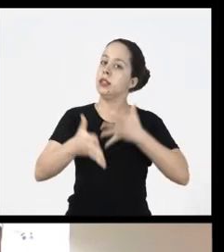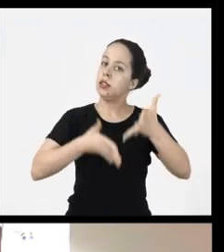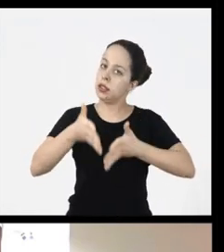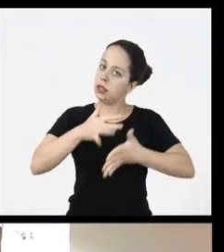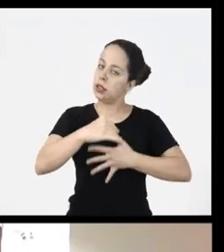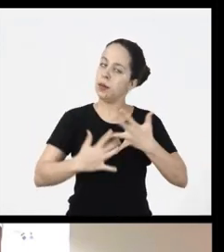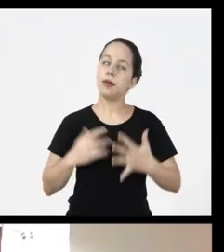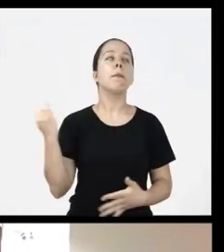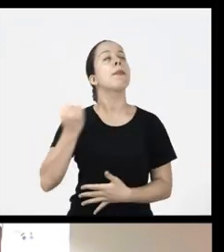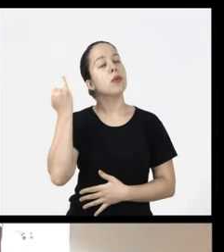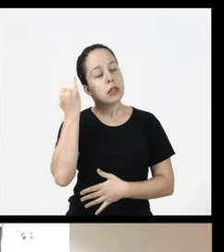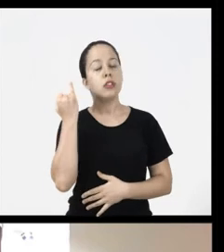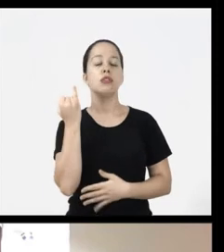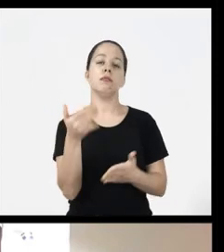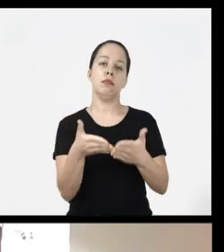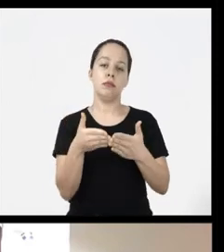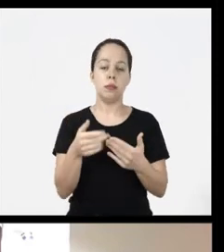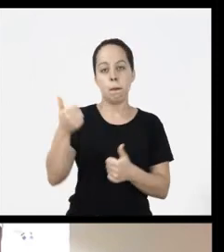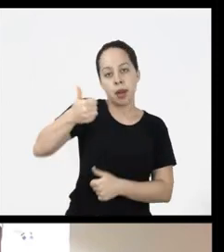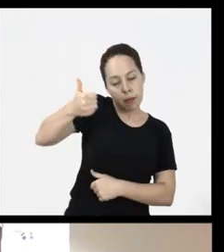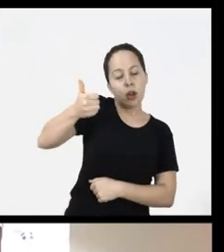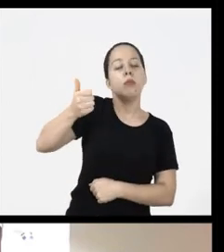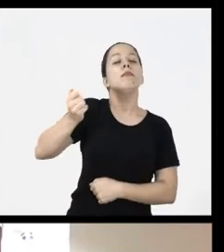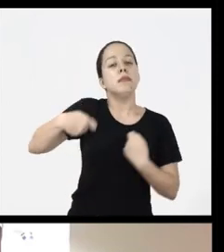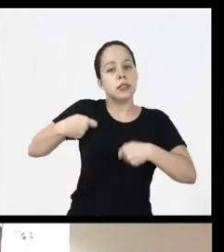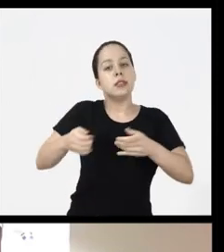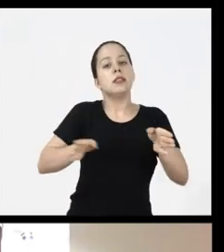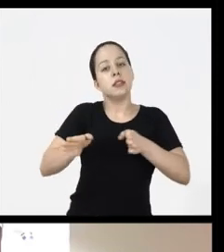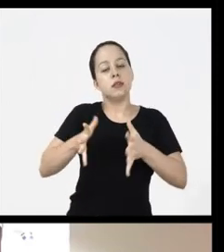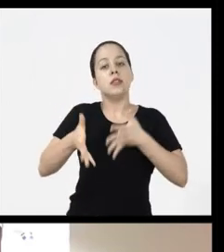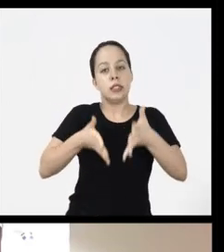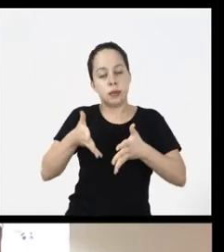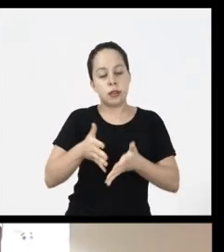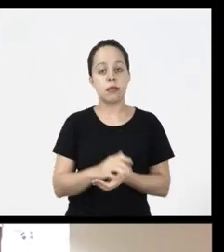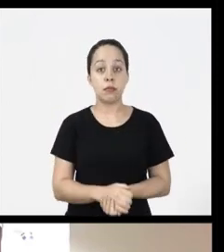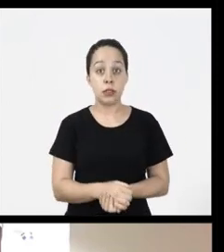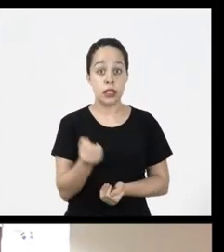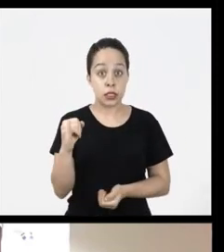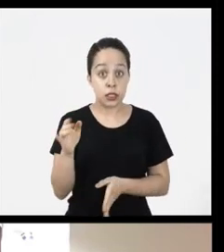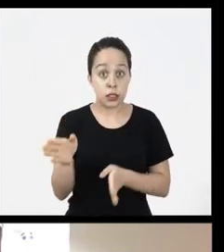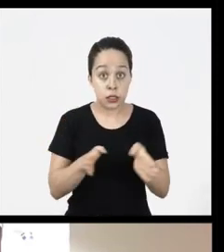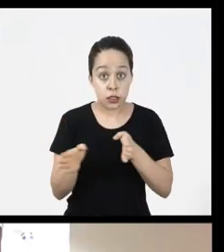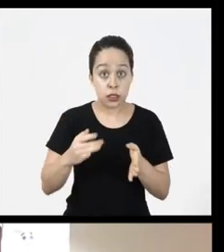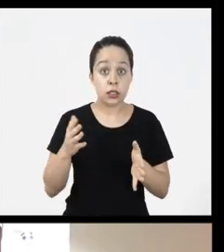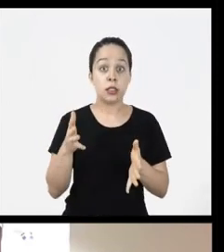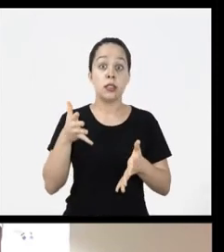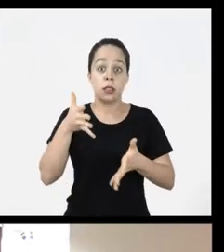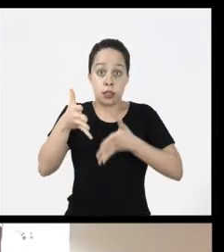is accessible in pounds second if it is accessible in pounds it is important that I put the